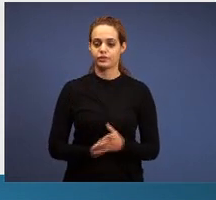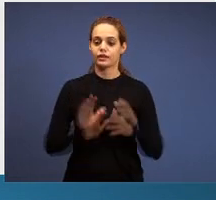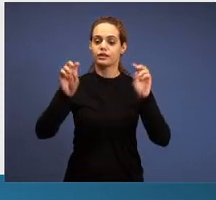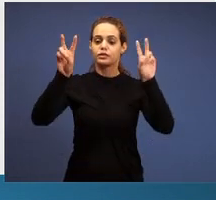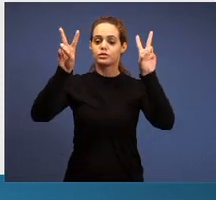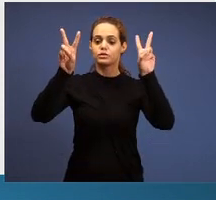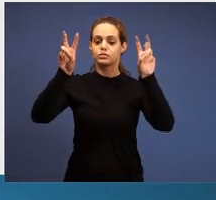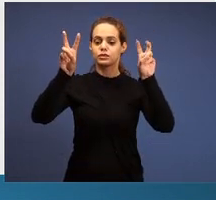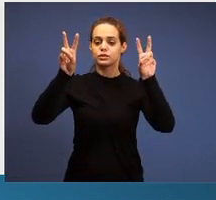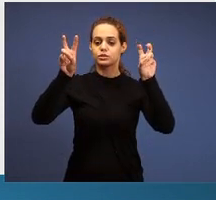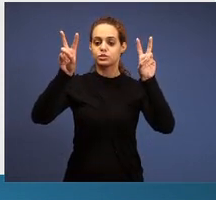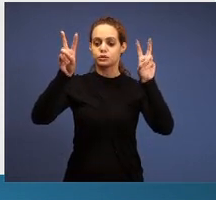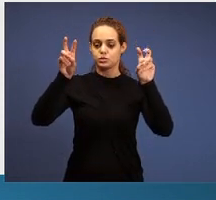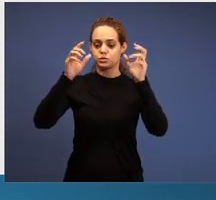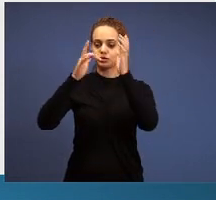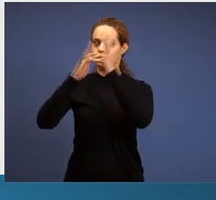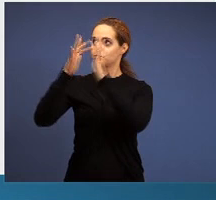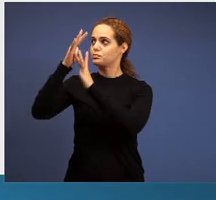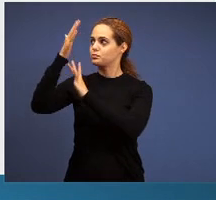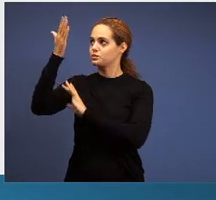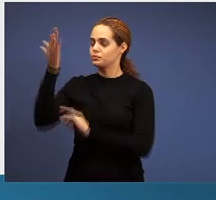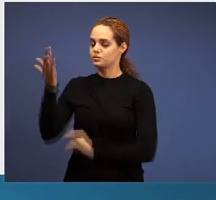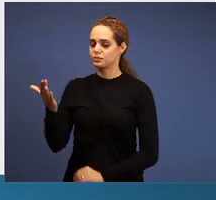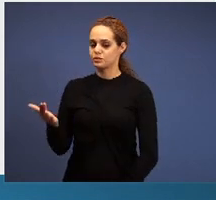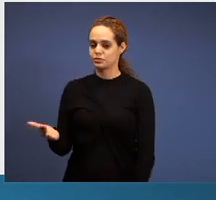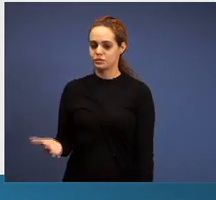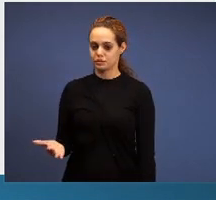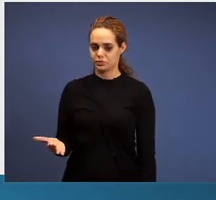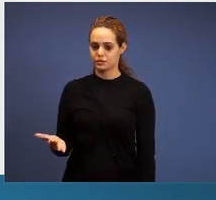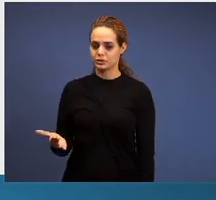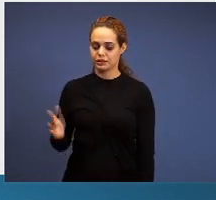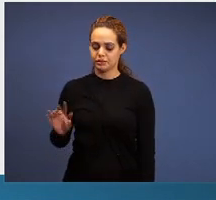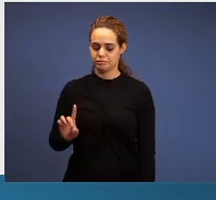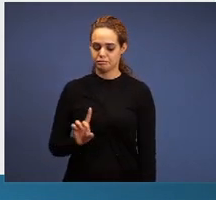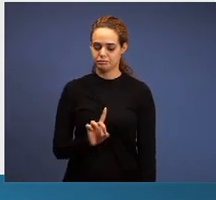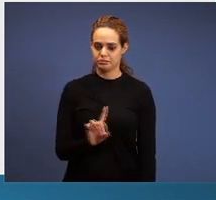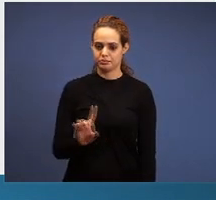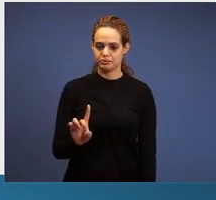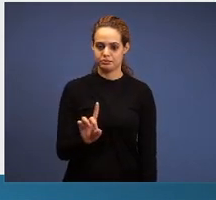He who walks in the midst of seven lampstands,